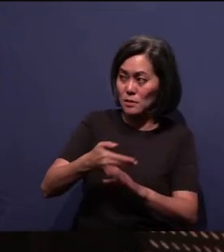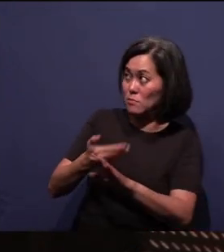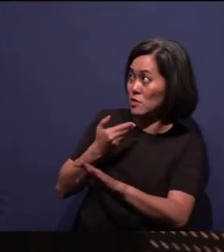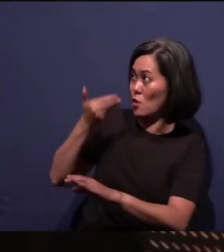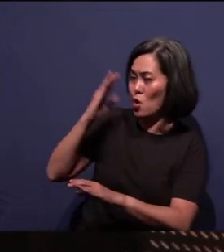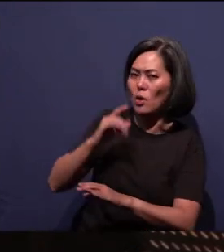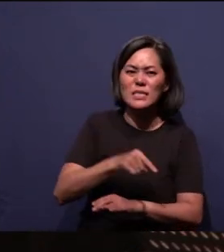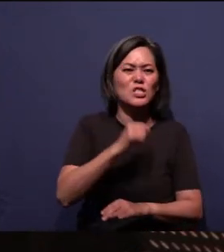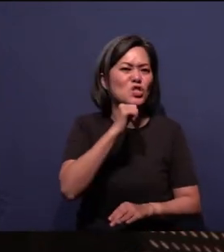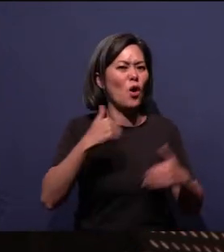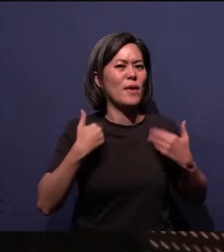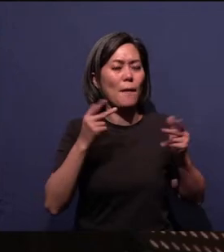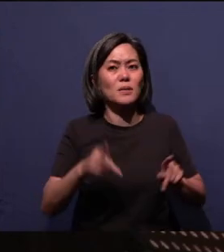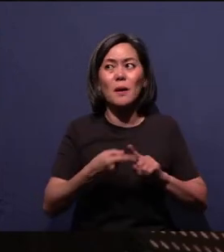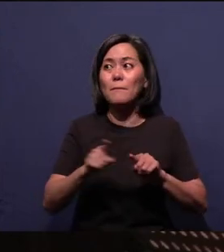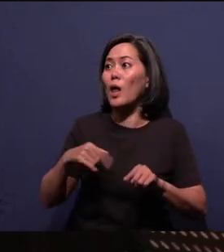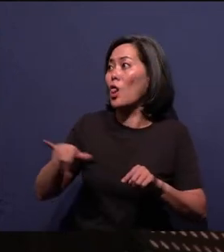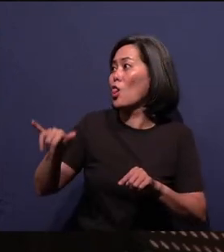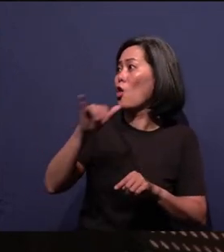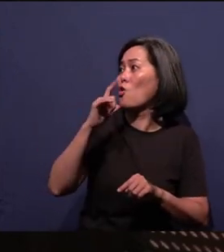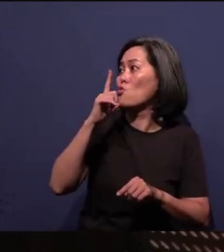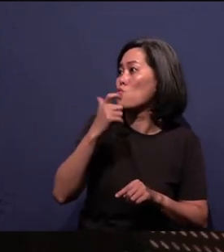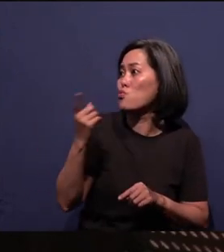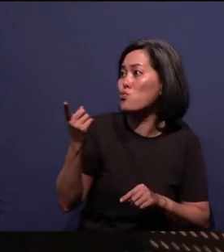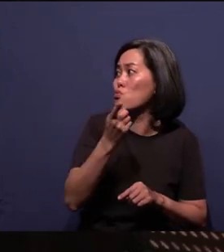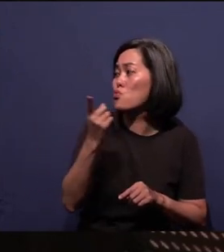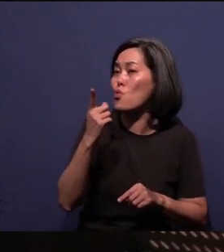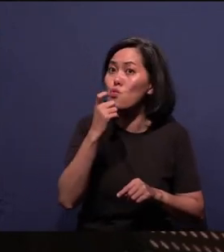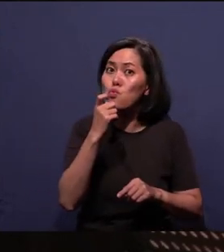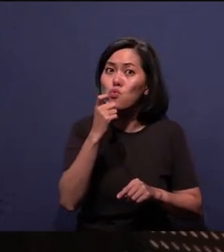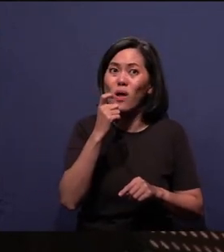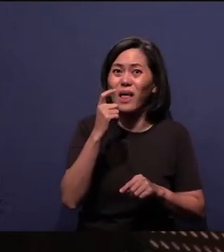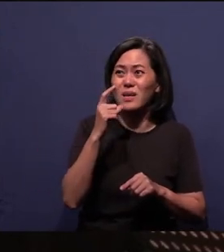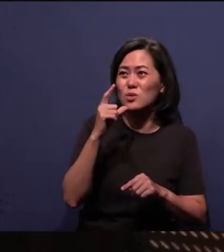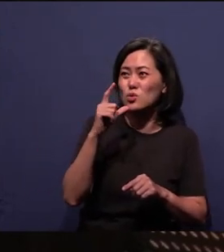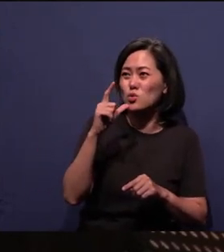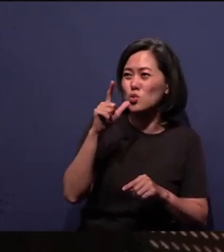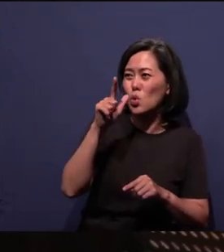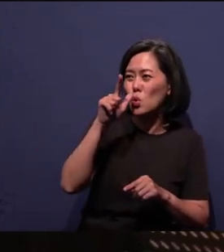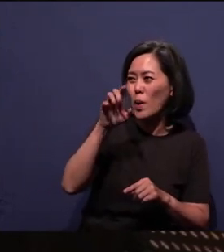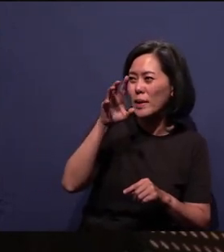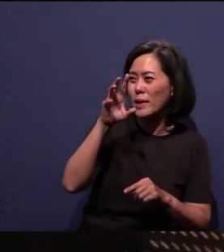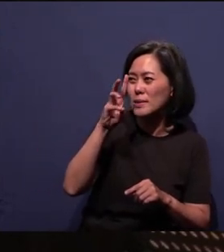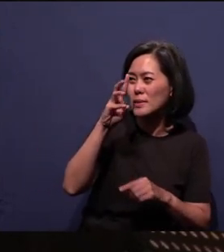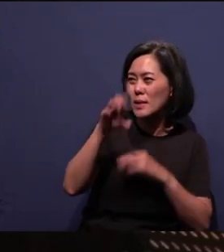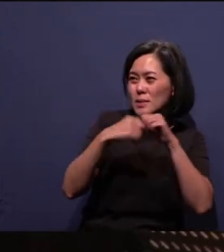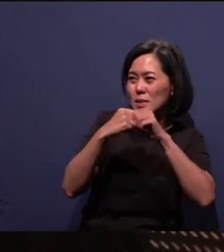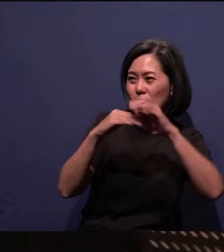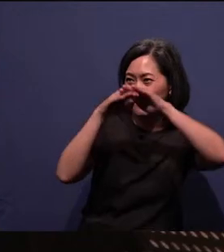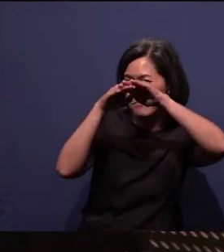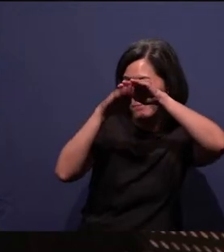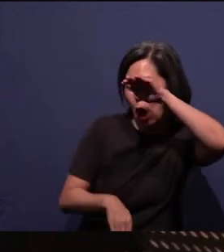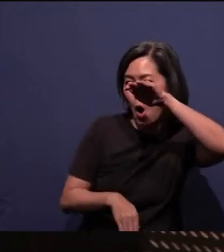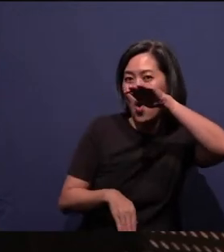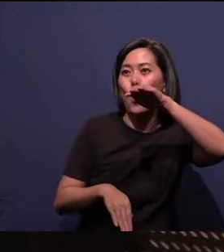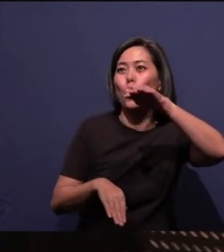but who here can I get those who are 26 and under to raise your hands? 26 and under.